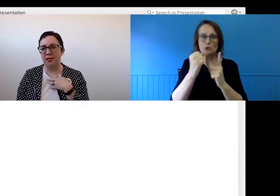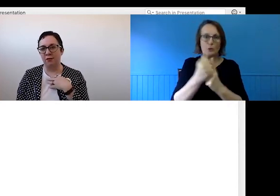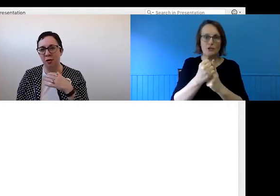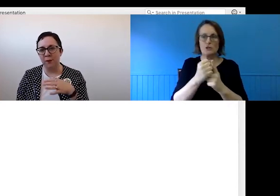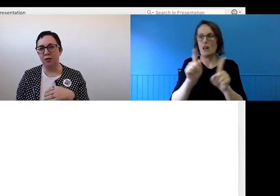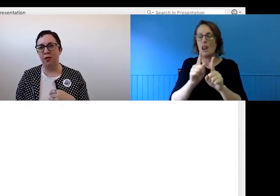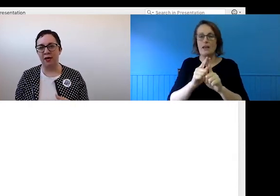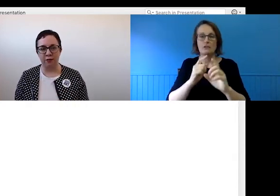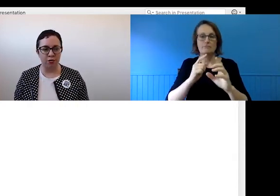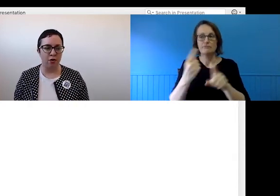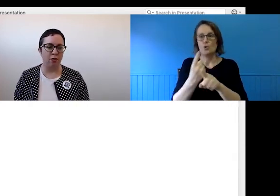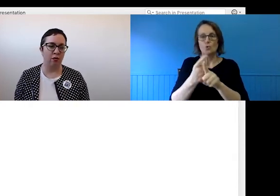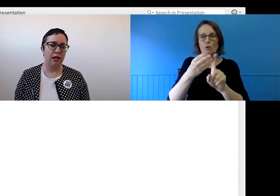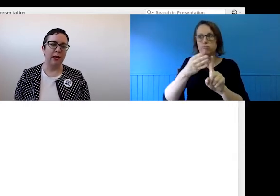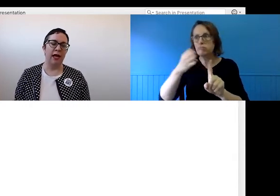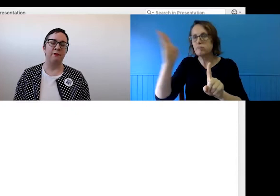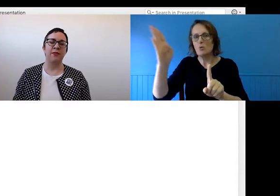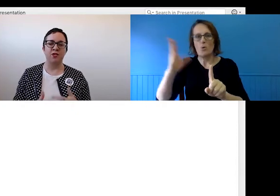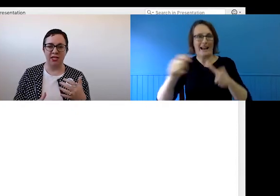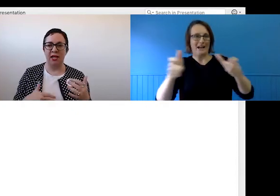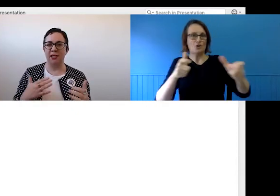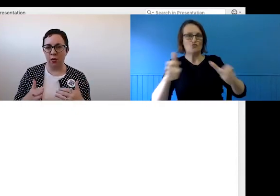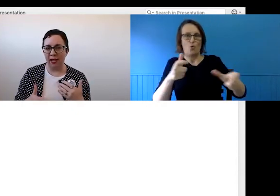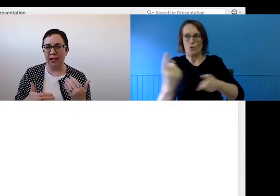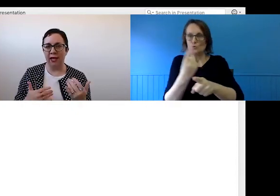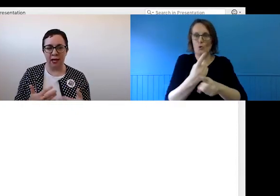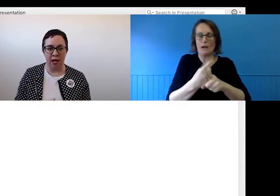off topic or out of control, addressing it as quickly and as